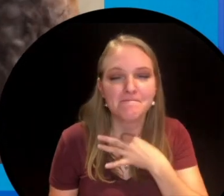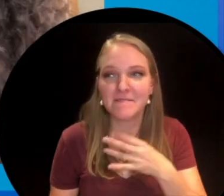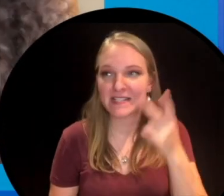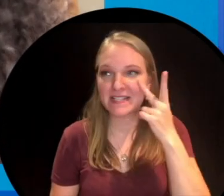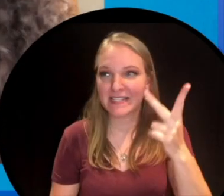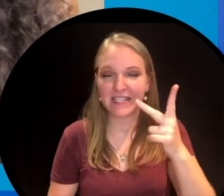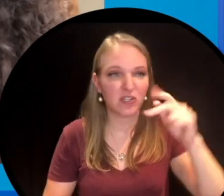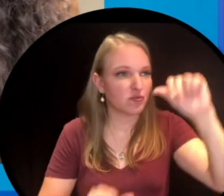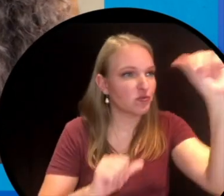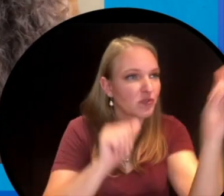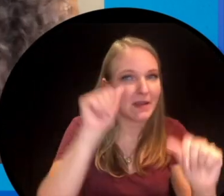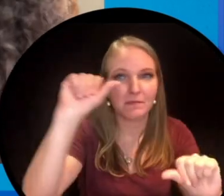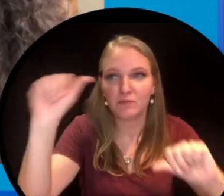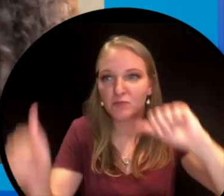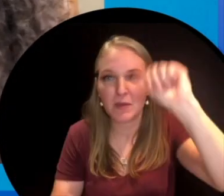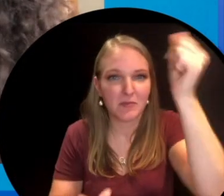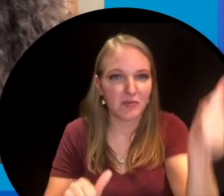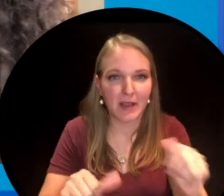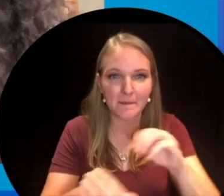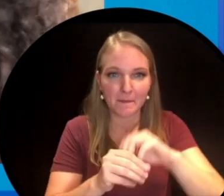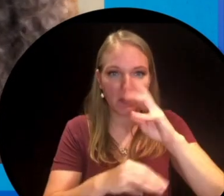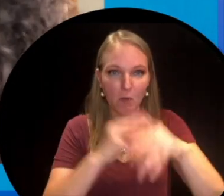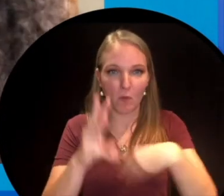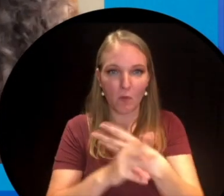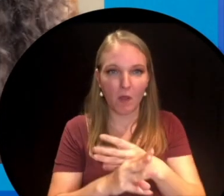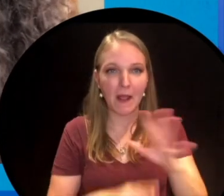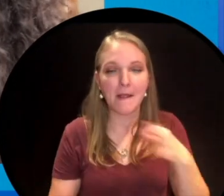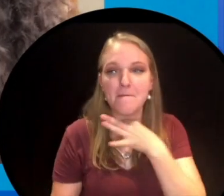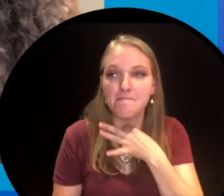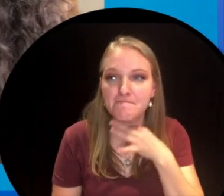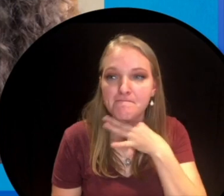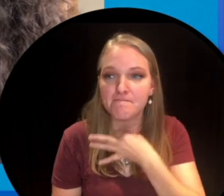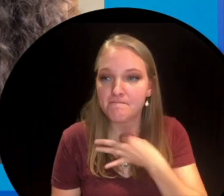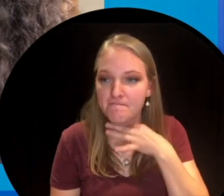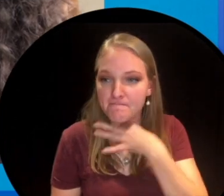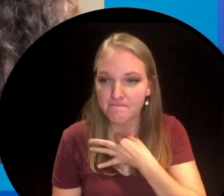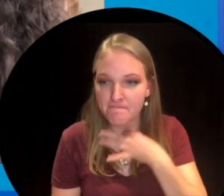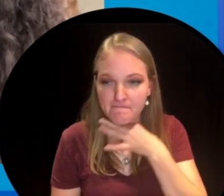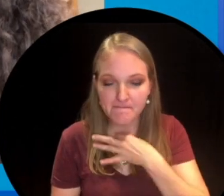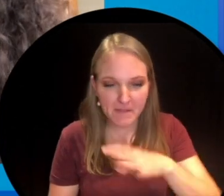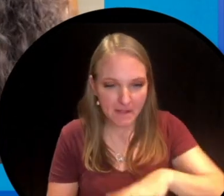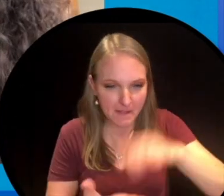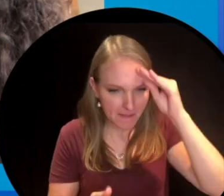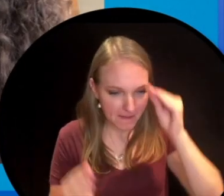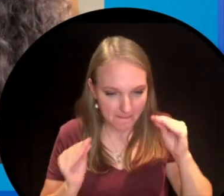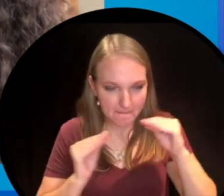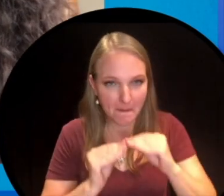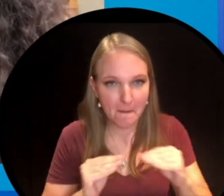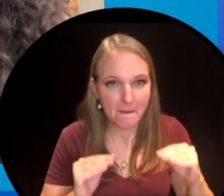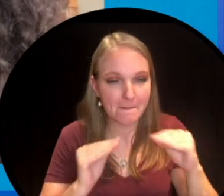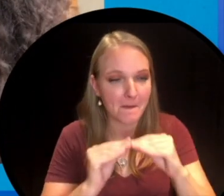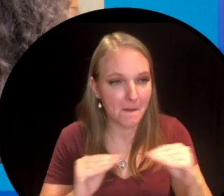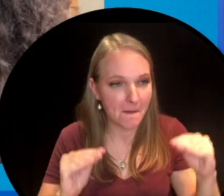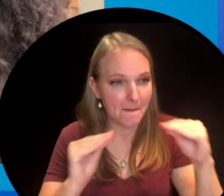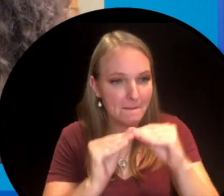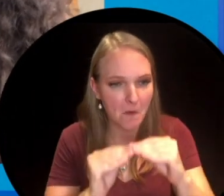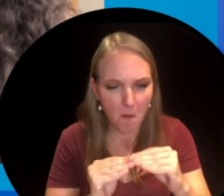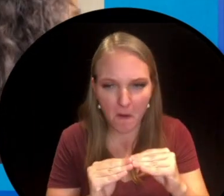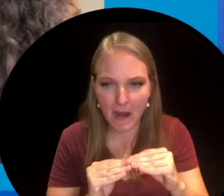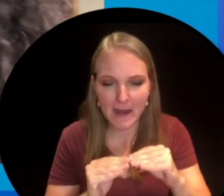curious about all the shapes she sees around her in the world. And as her curiosity grows and she